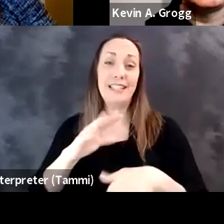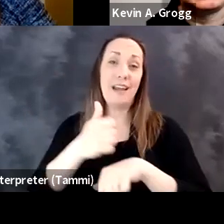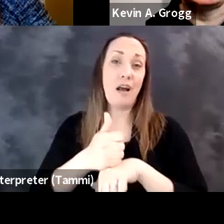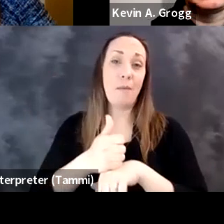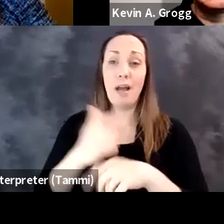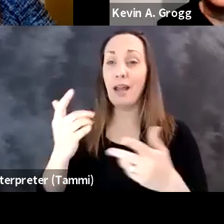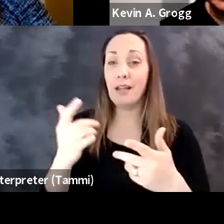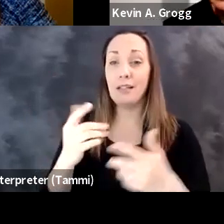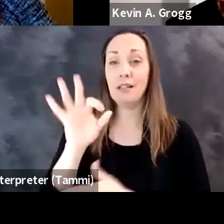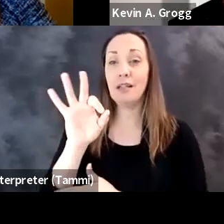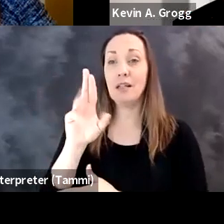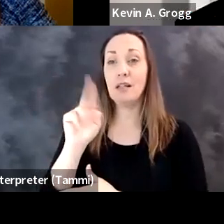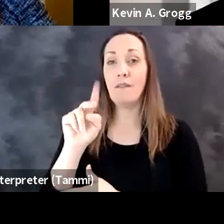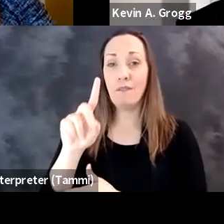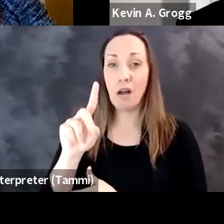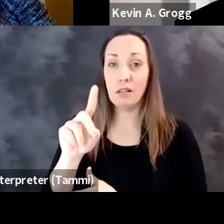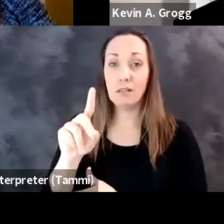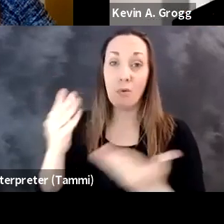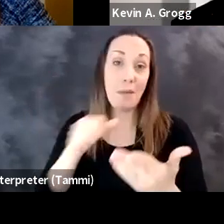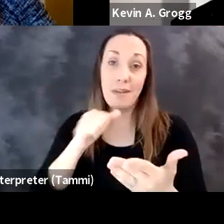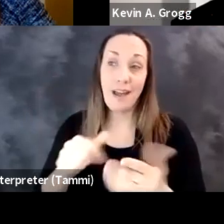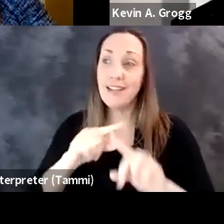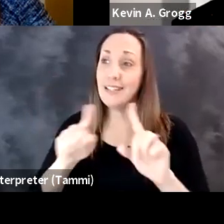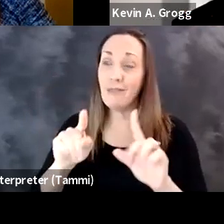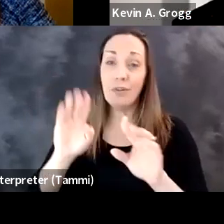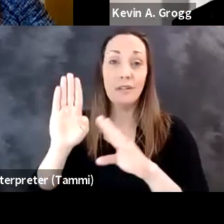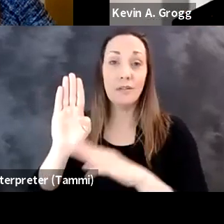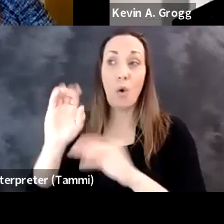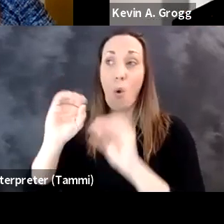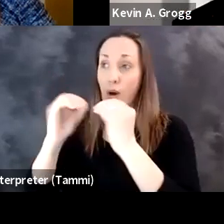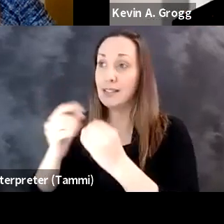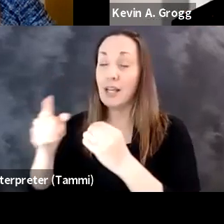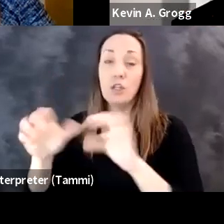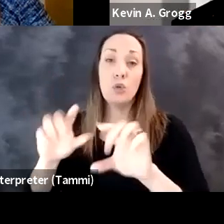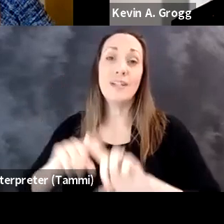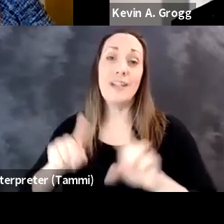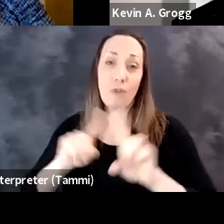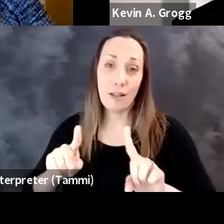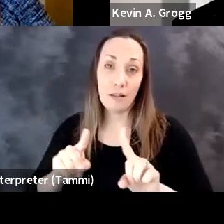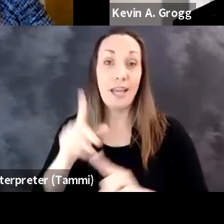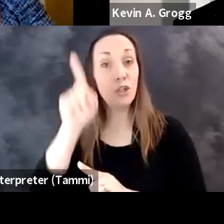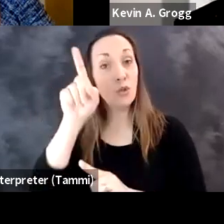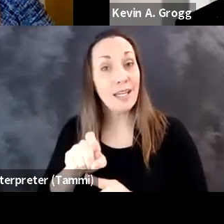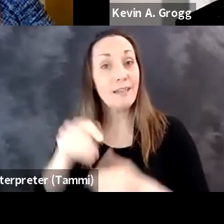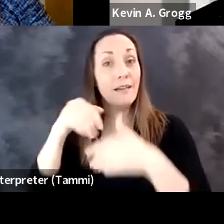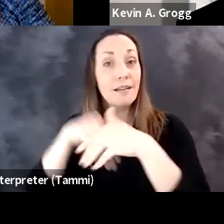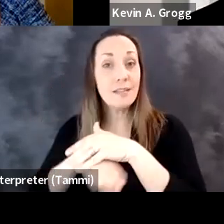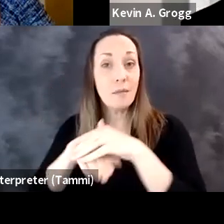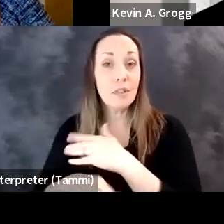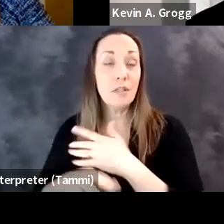And that may be a centralized accommodation fund or not, different organizations do it effectively different.